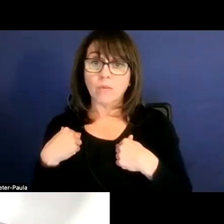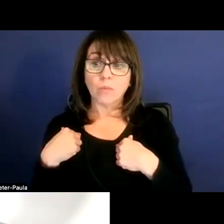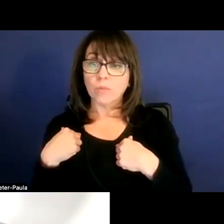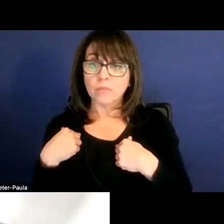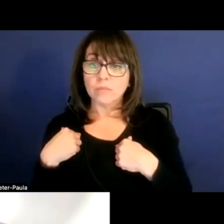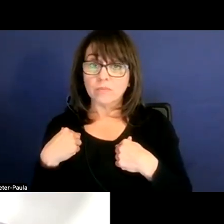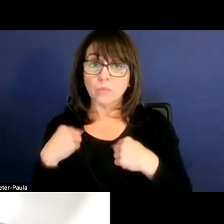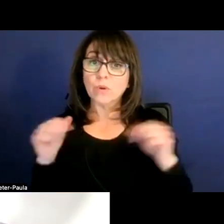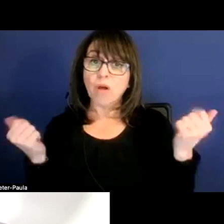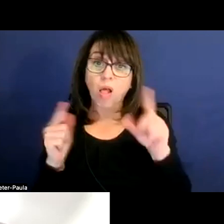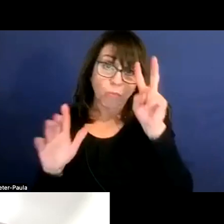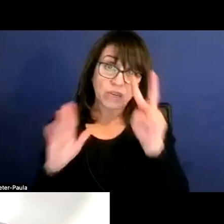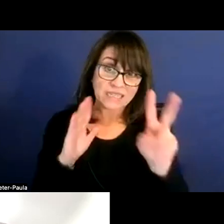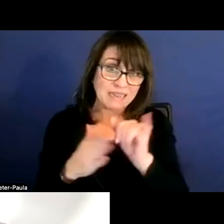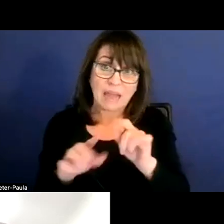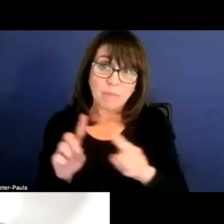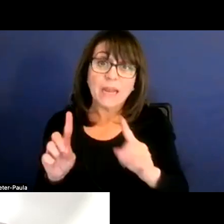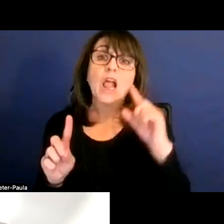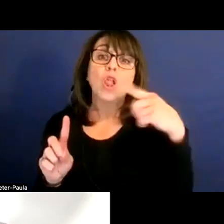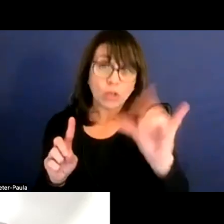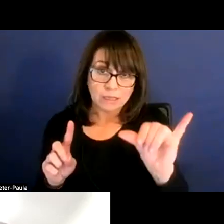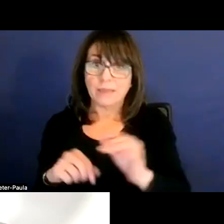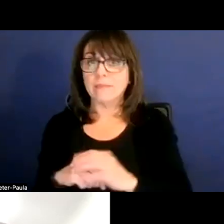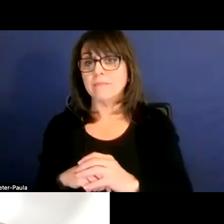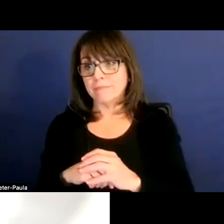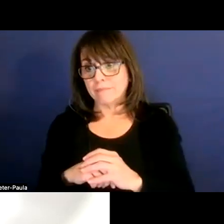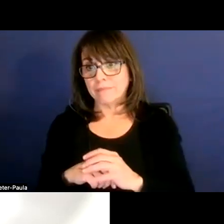But that's what it's looking. So again, we are all projecting here.